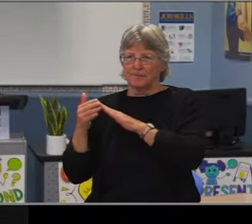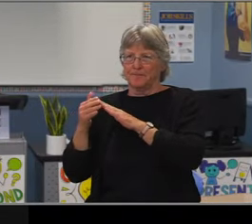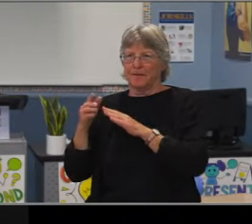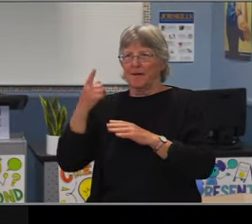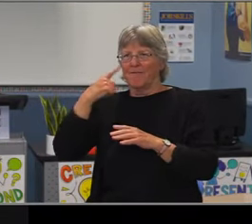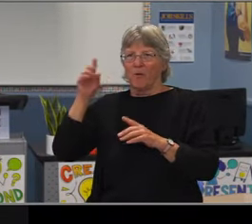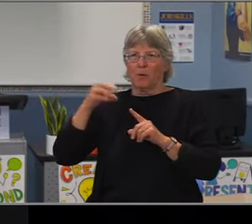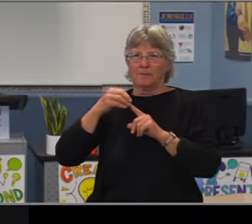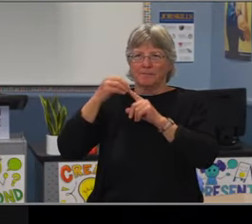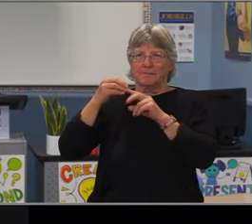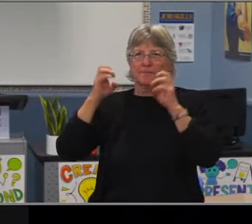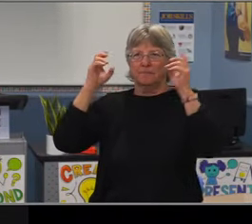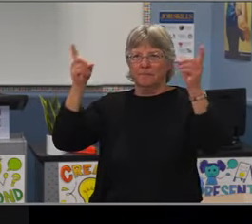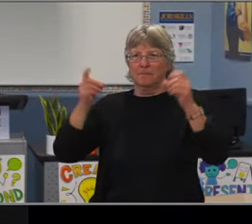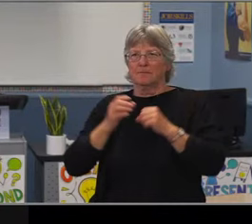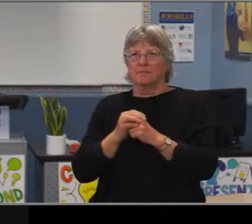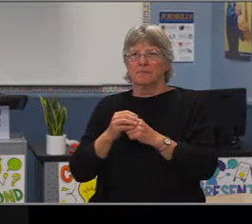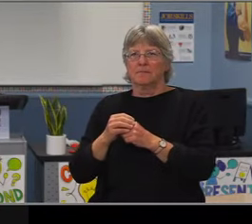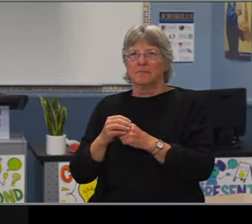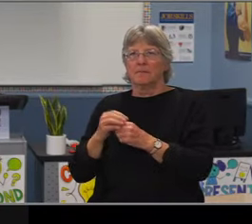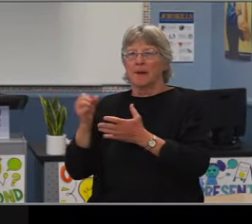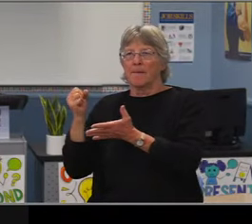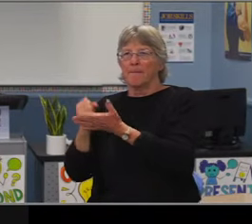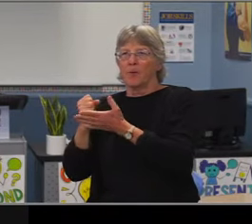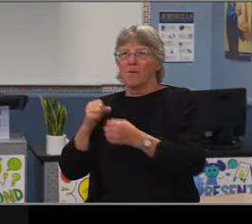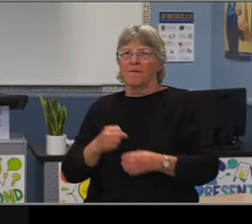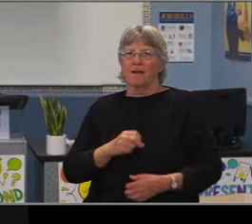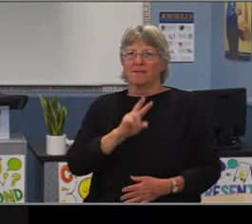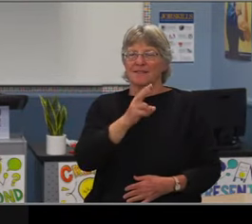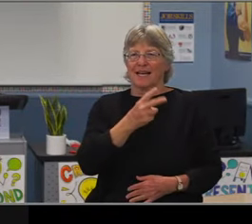Roberto was just informed that she will receive